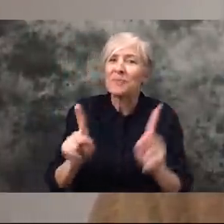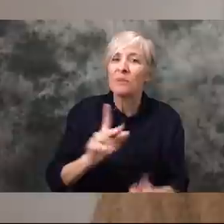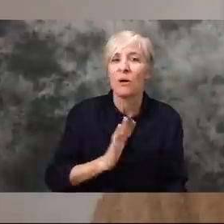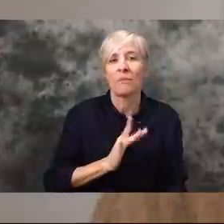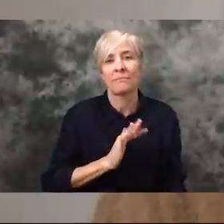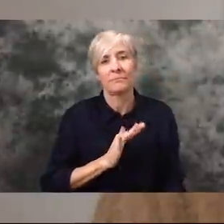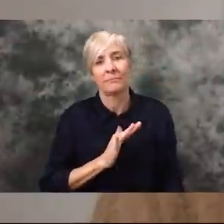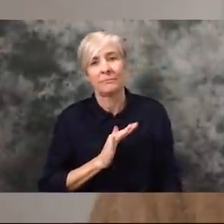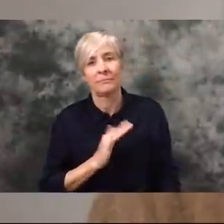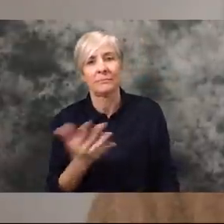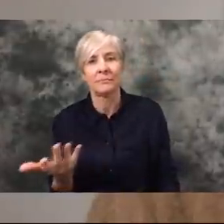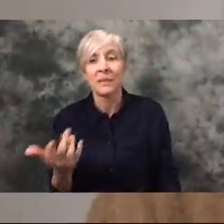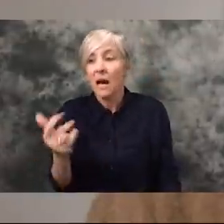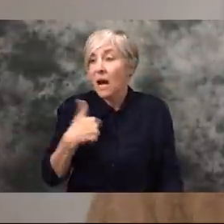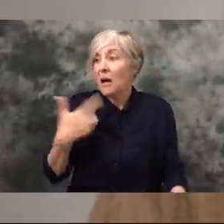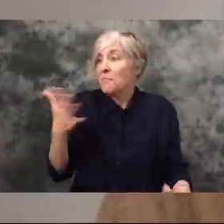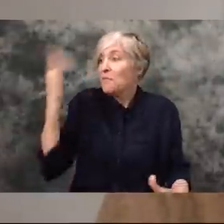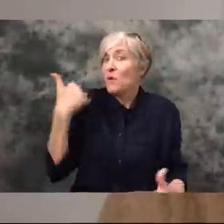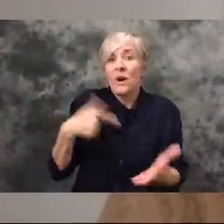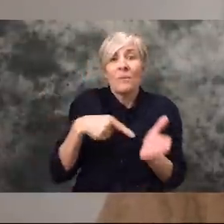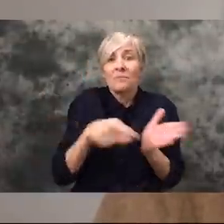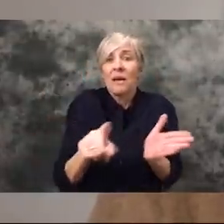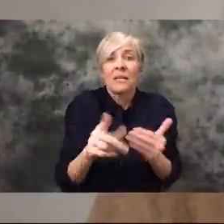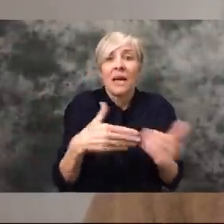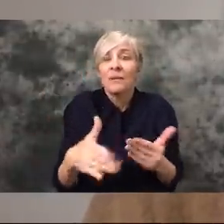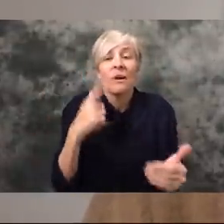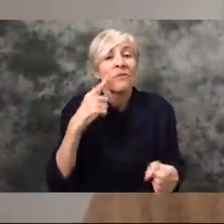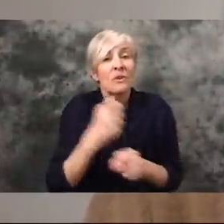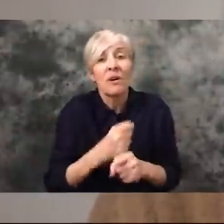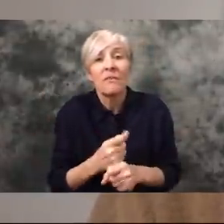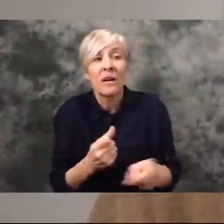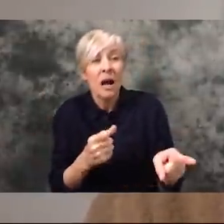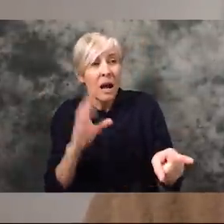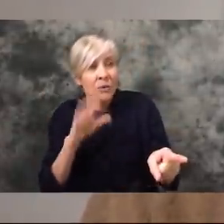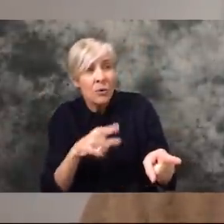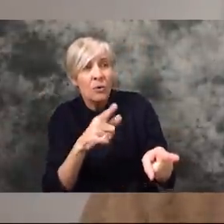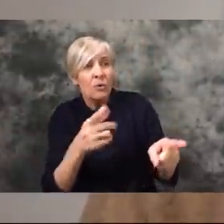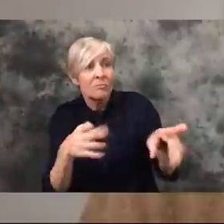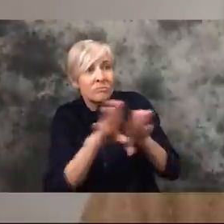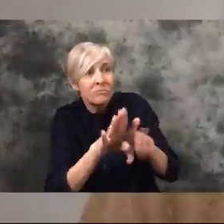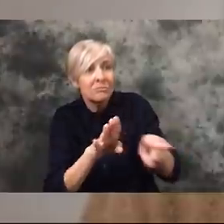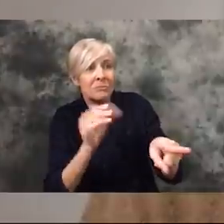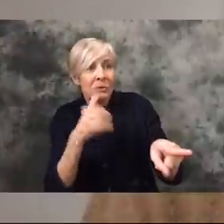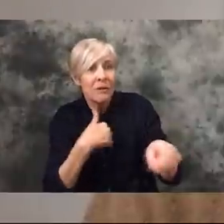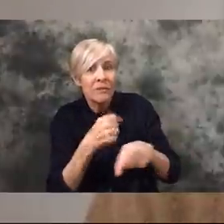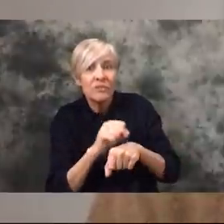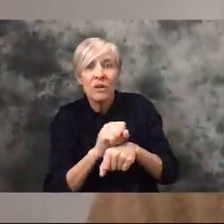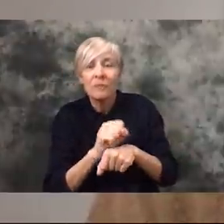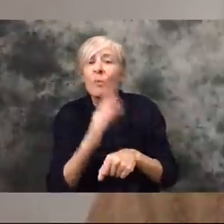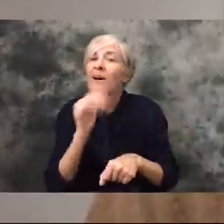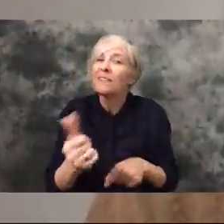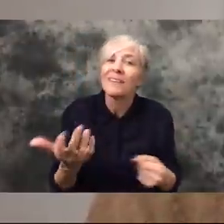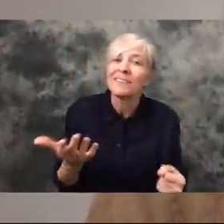four or five dollars that I would normally spend to someone who I know works in the restaurant industry. And I think if people do those small things